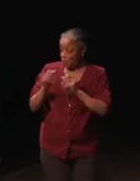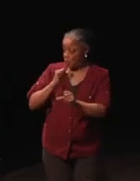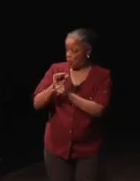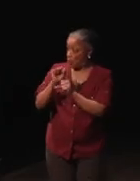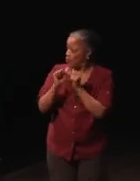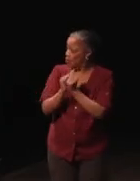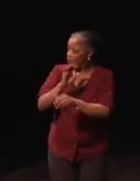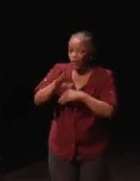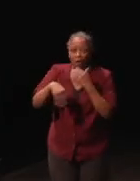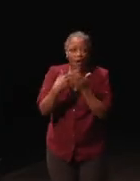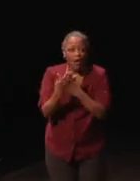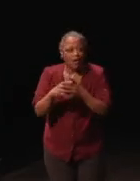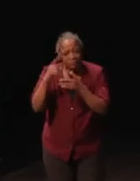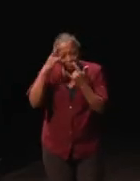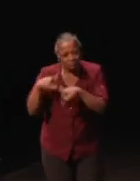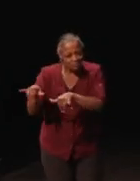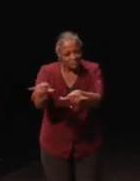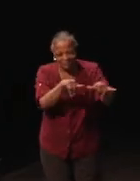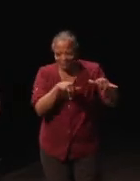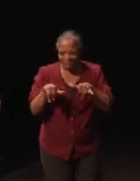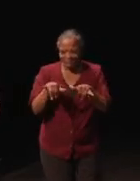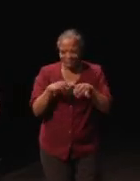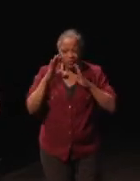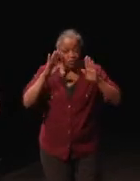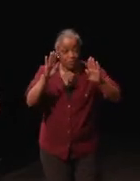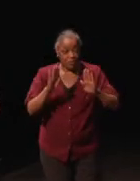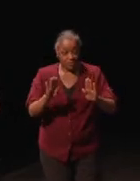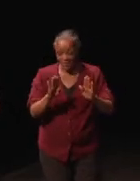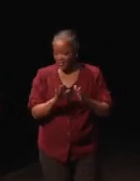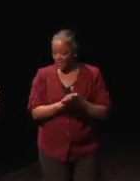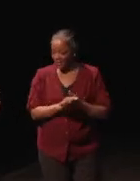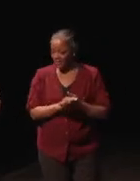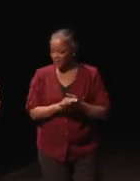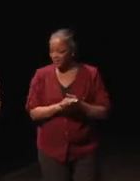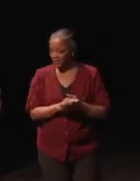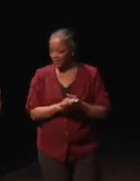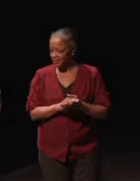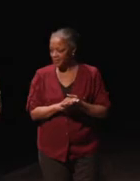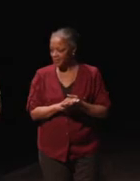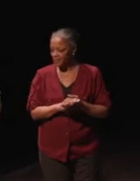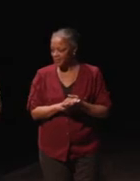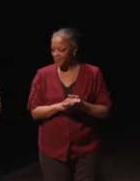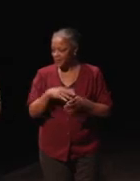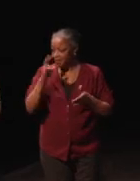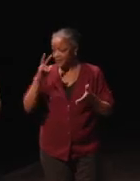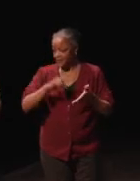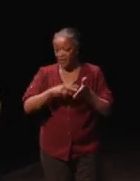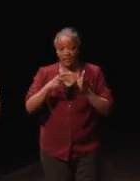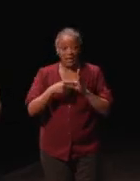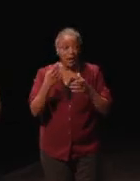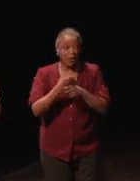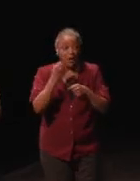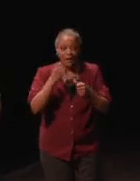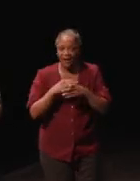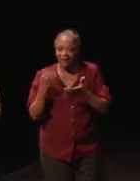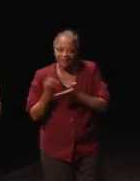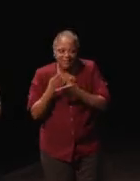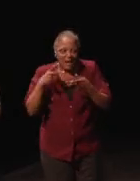we're on the same page and that's wonderful. This meant by winning, I had a chance to pitch to executive.